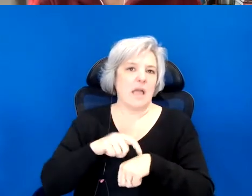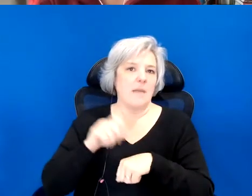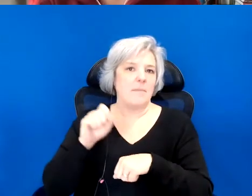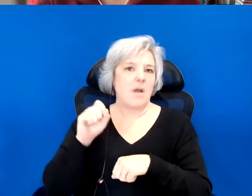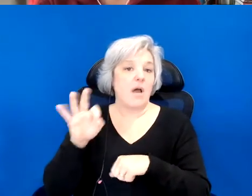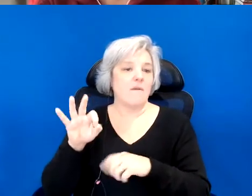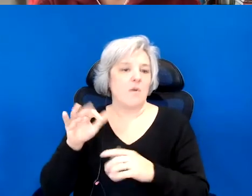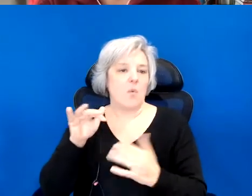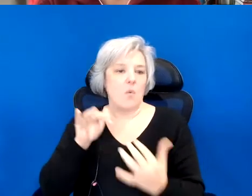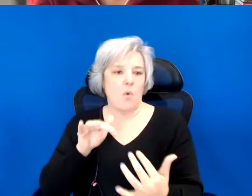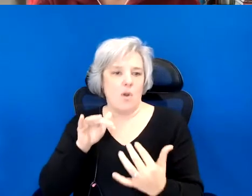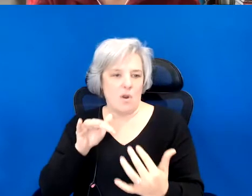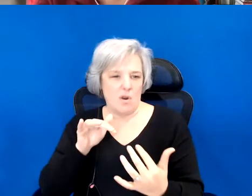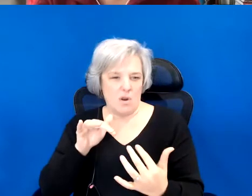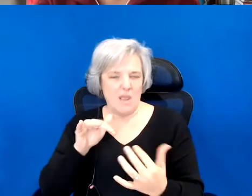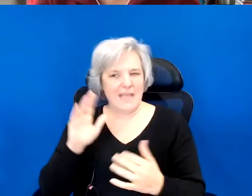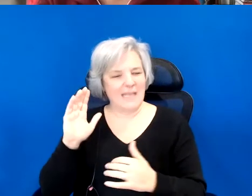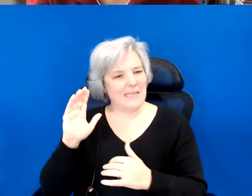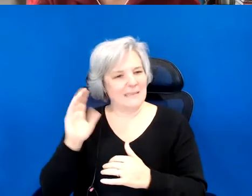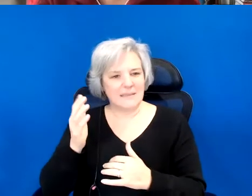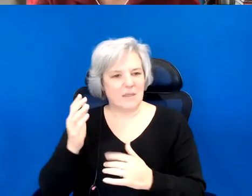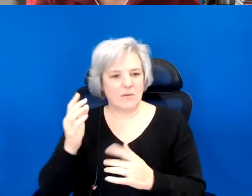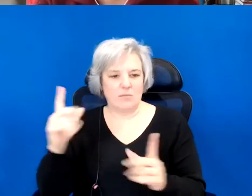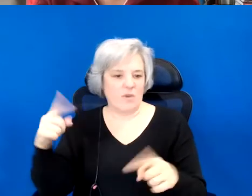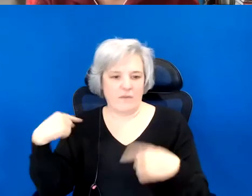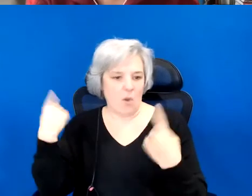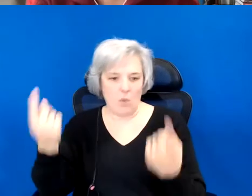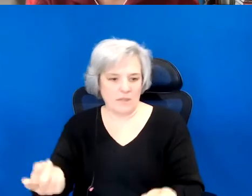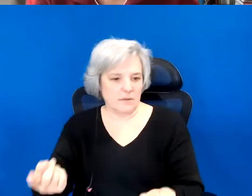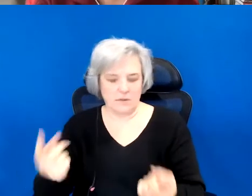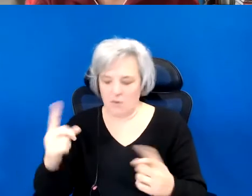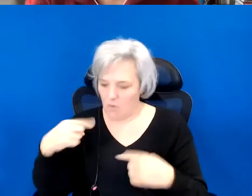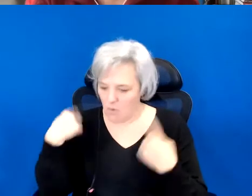Because it seems to me that we have always been in a time of war, and we have never known